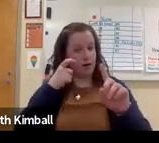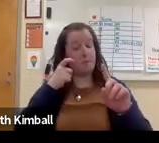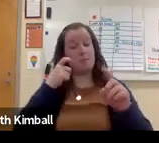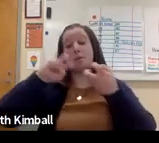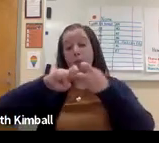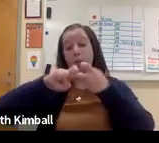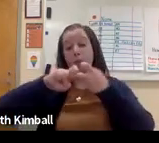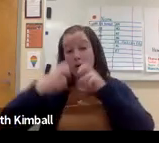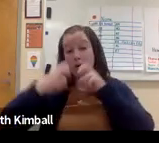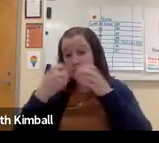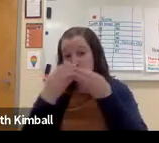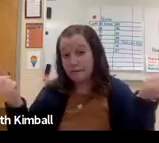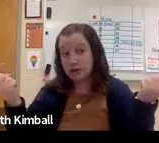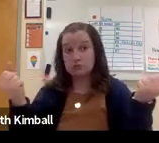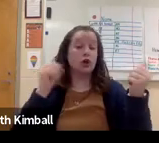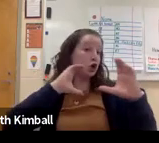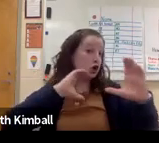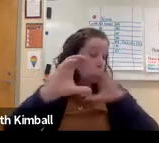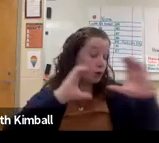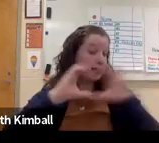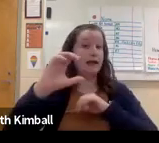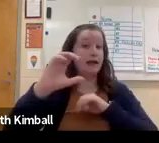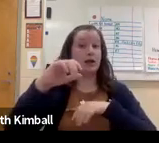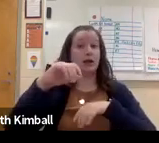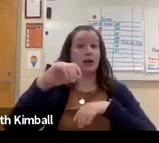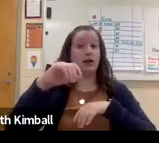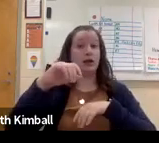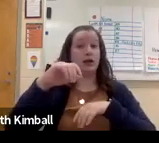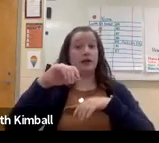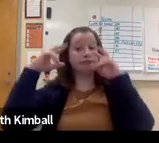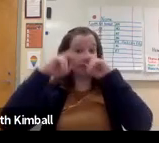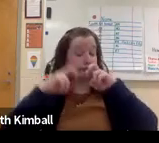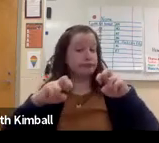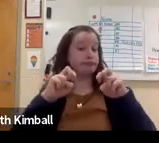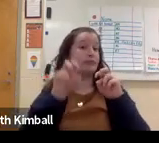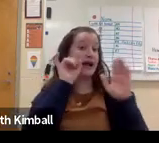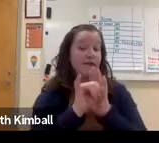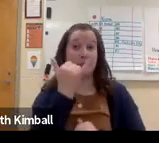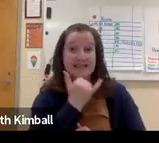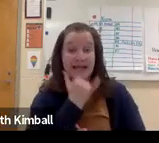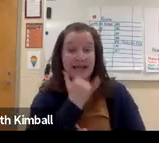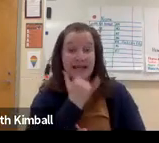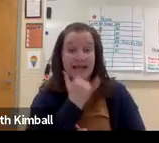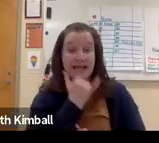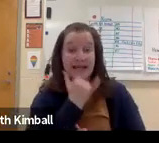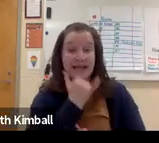I felt like they would be able to benefit. It's still good experience for them. They can learn problem solving.